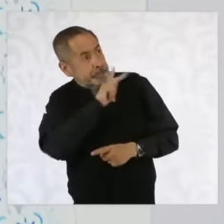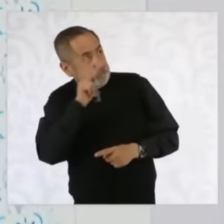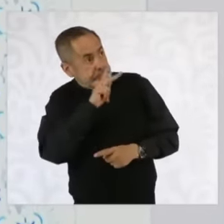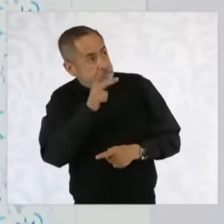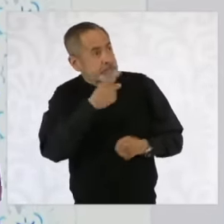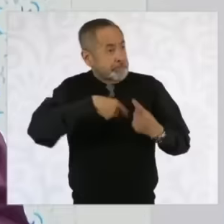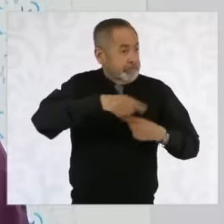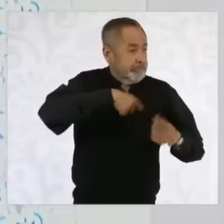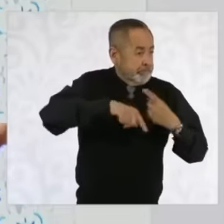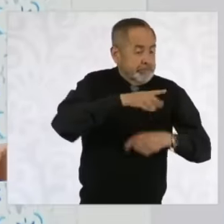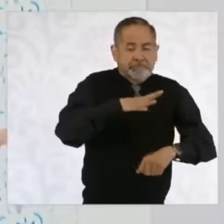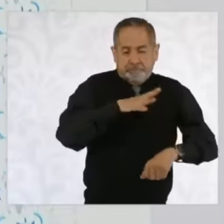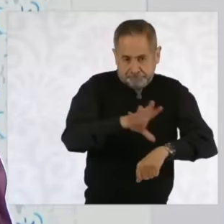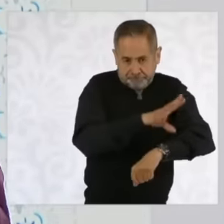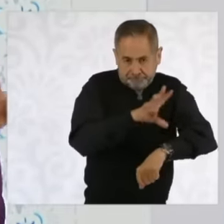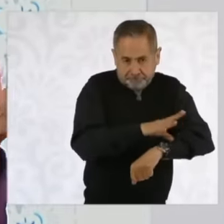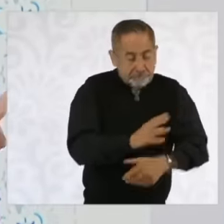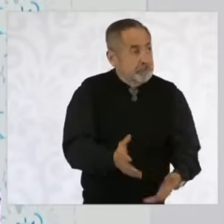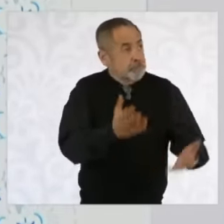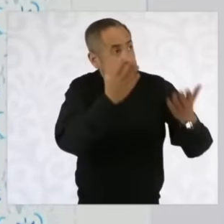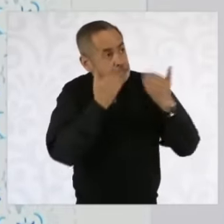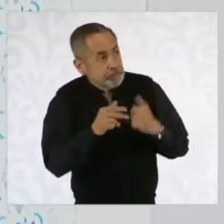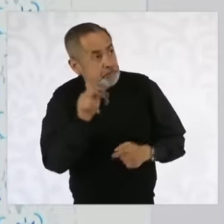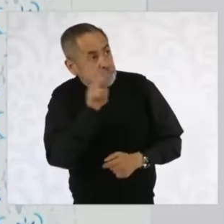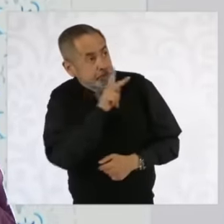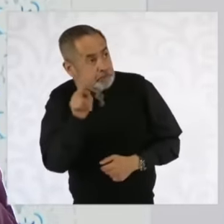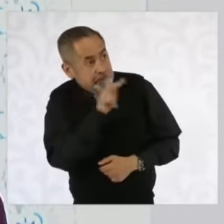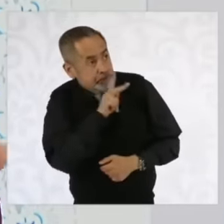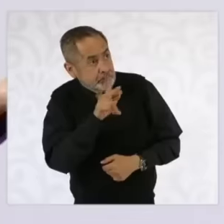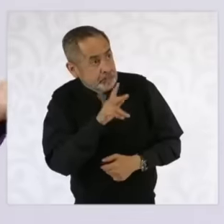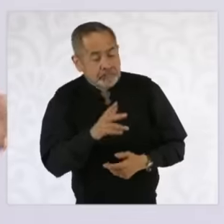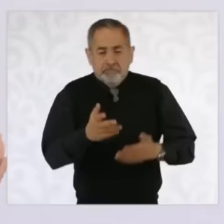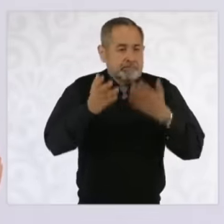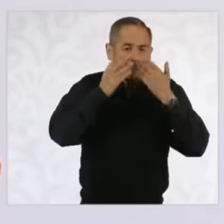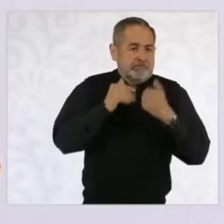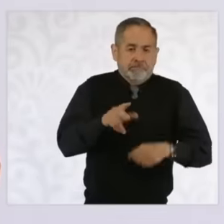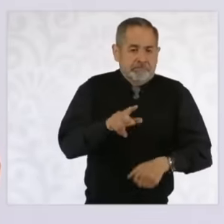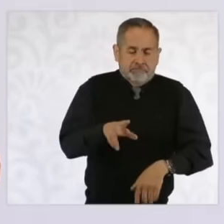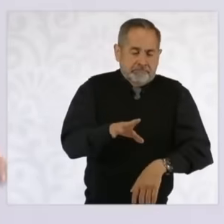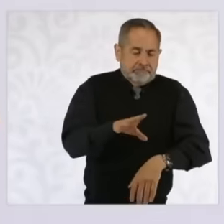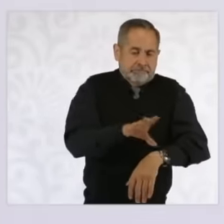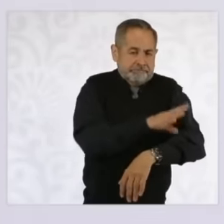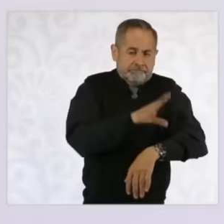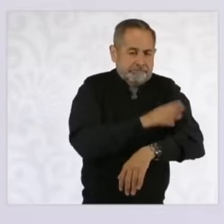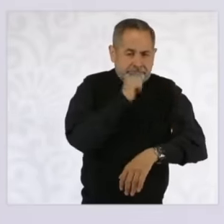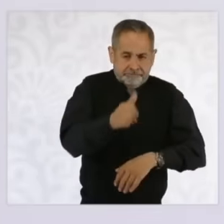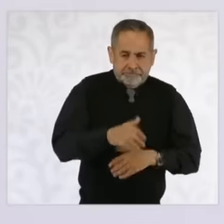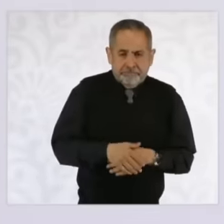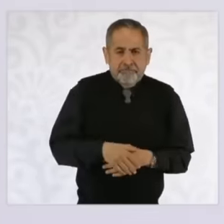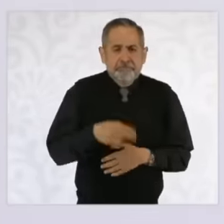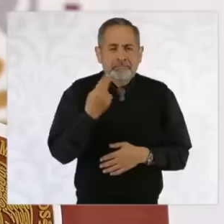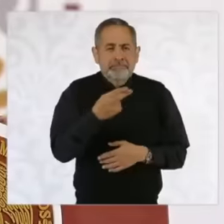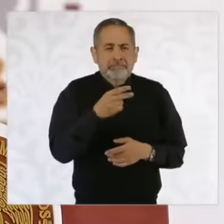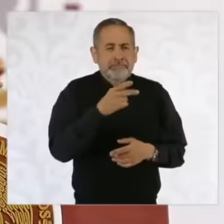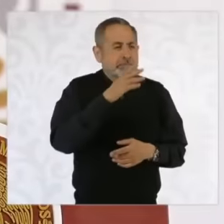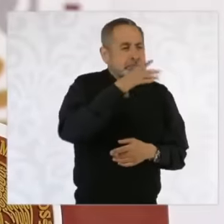air, it does not generate, or when there is wind, more than air, it does not generate. So they call them intermittent